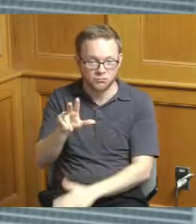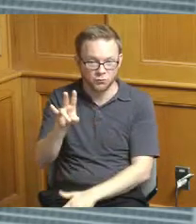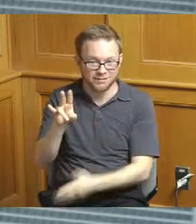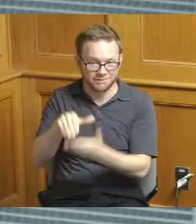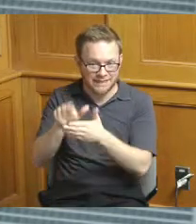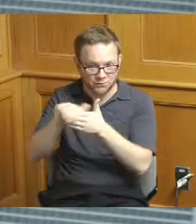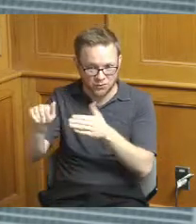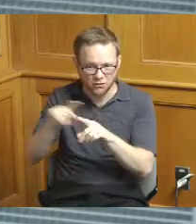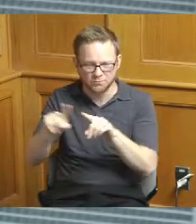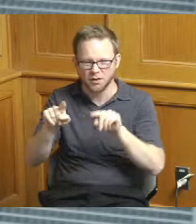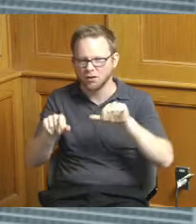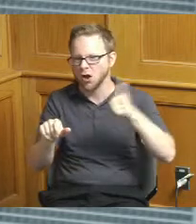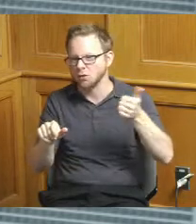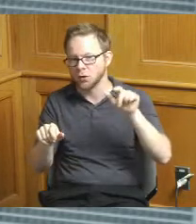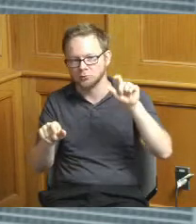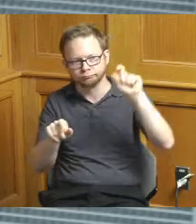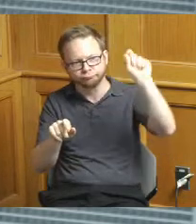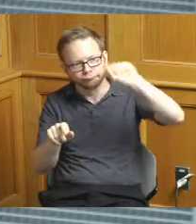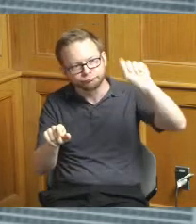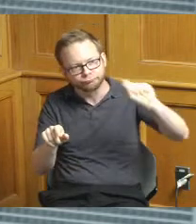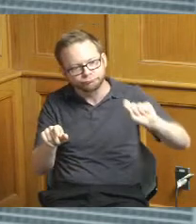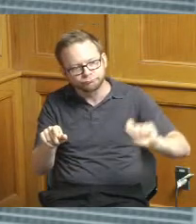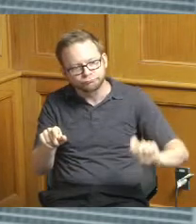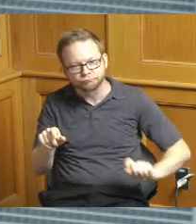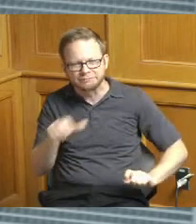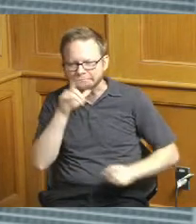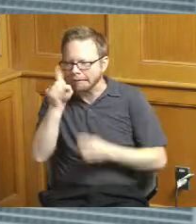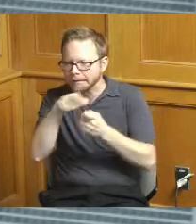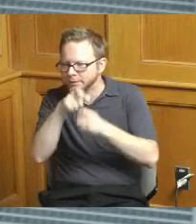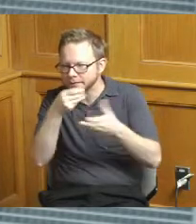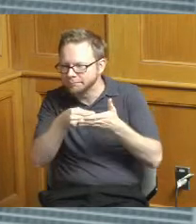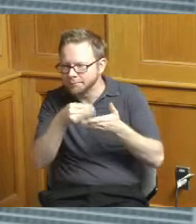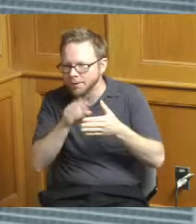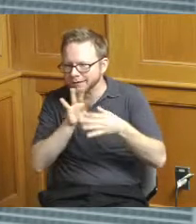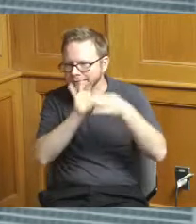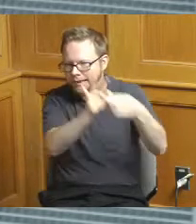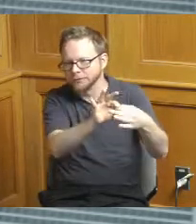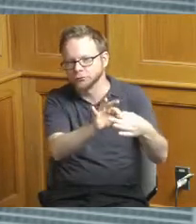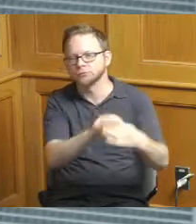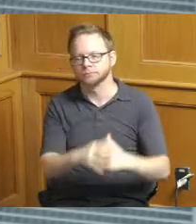in terms of how much yeah I just wanted to have you know we want to make sure they getting the